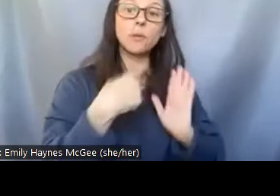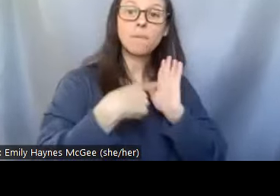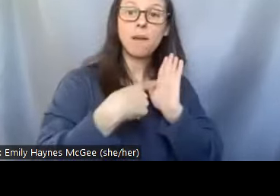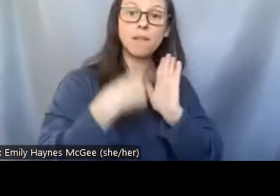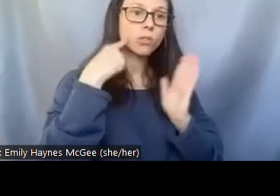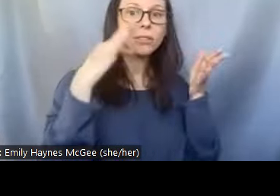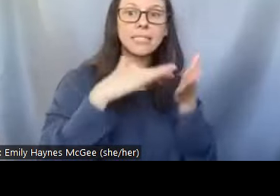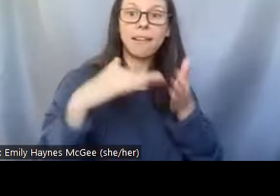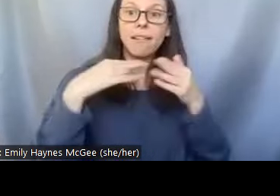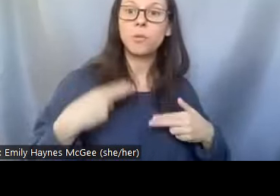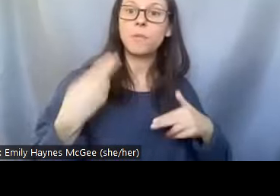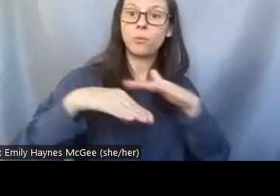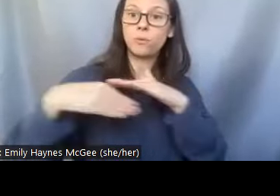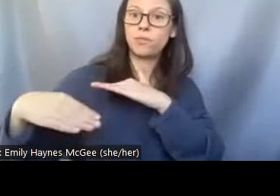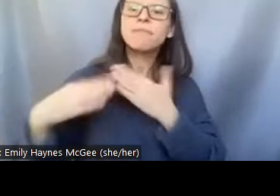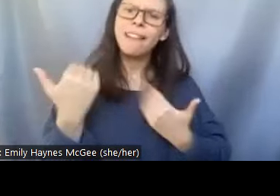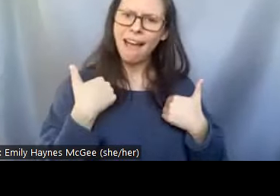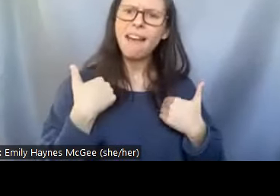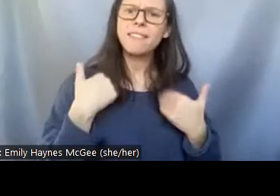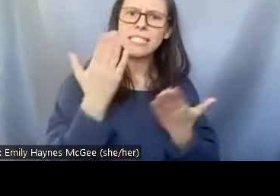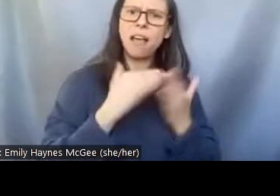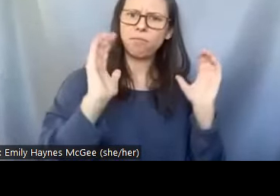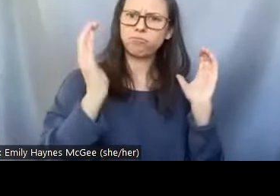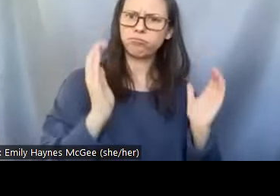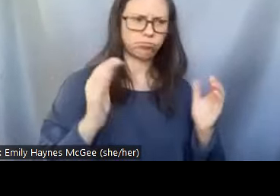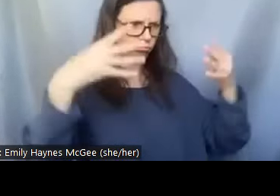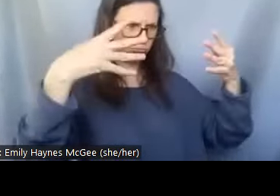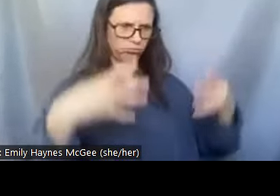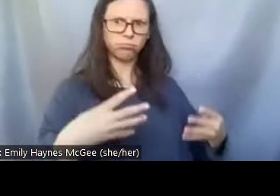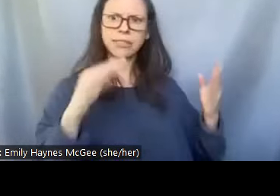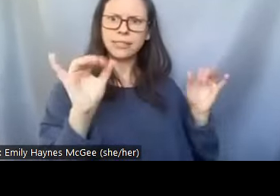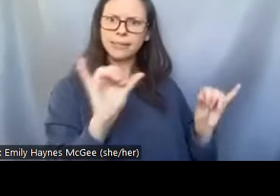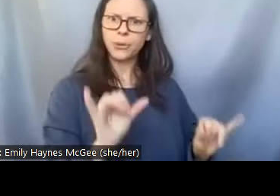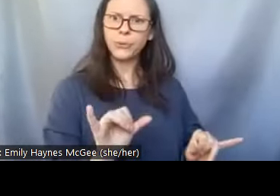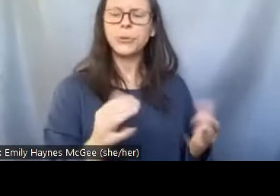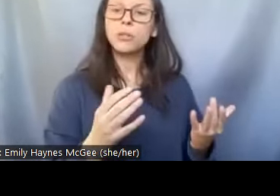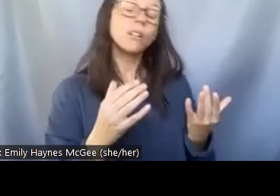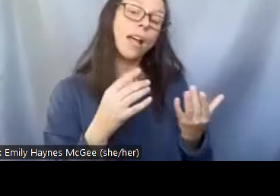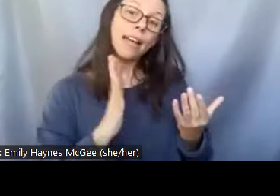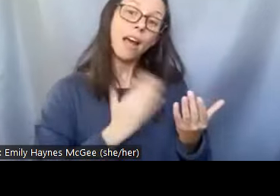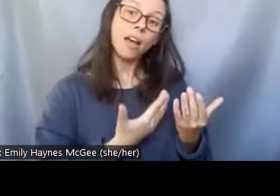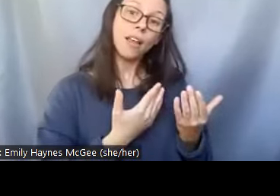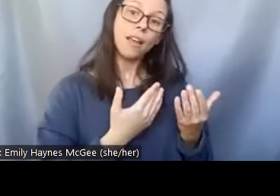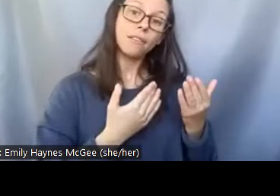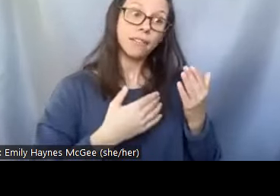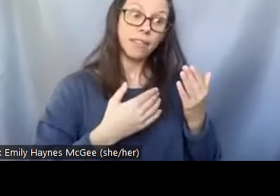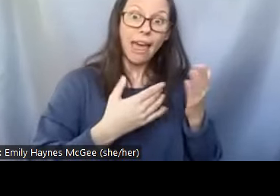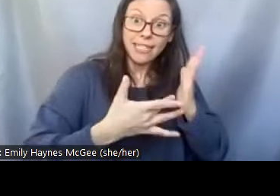similarities there and in fact what the technique we're trying to develop it can also benefit human